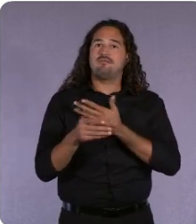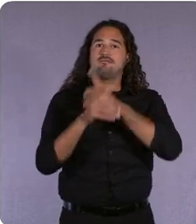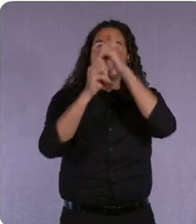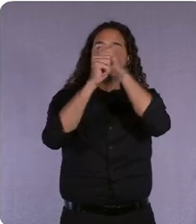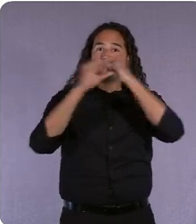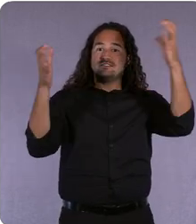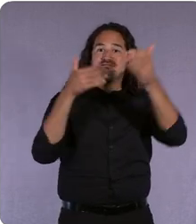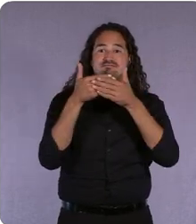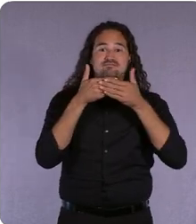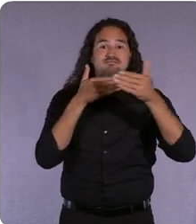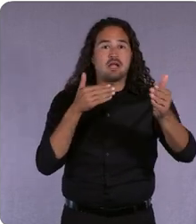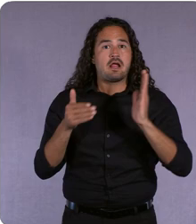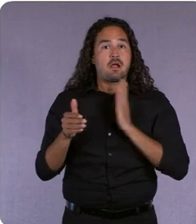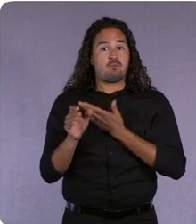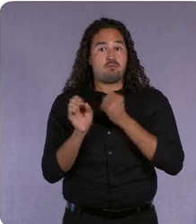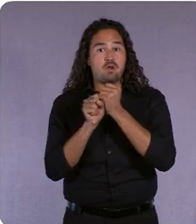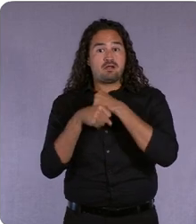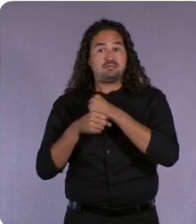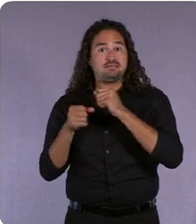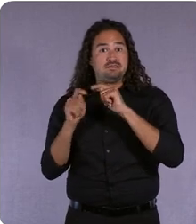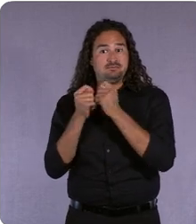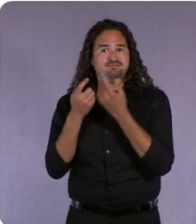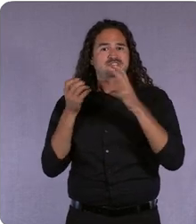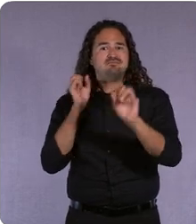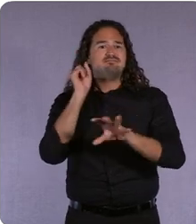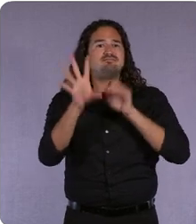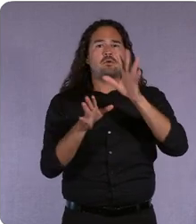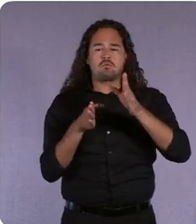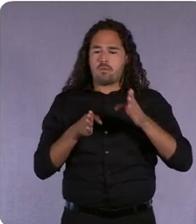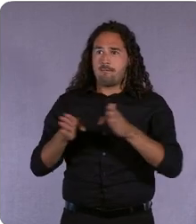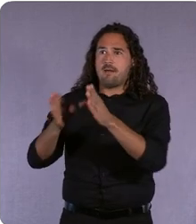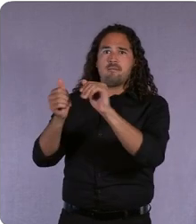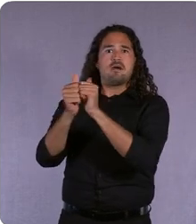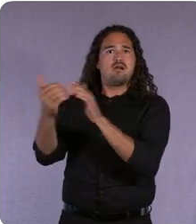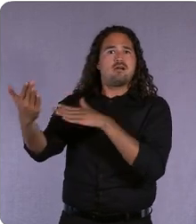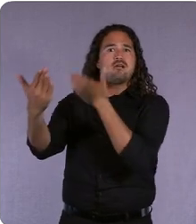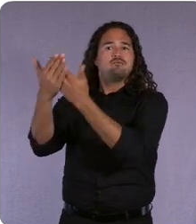just laid out the roadmap to get us there. And that's a map to what's next,